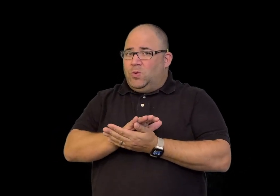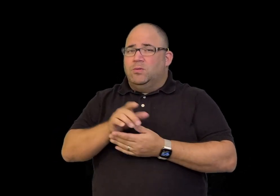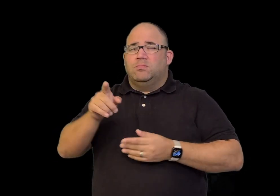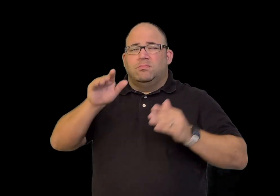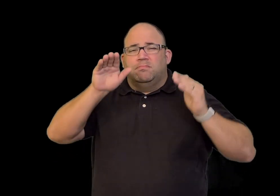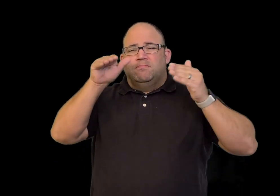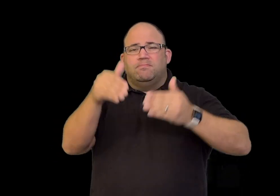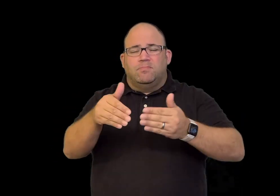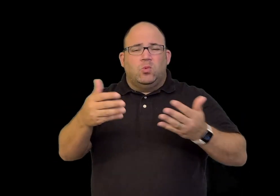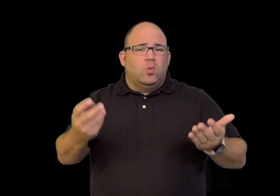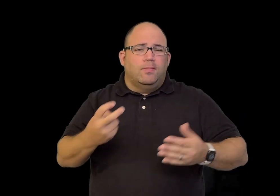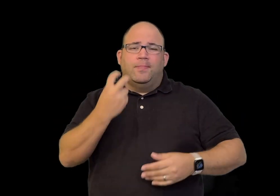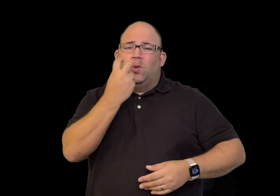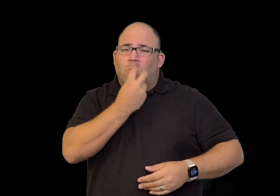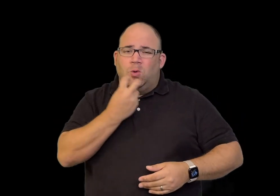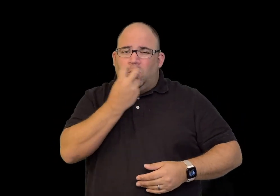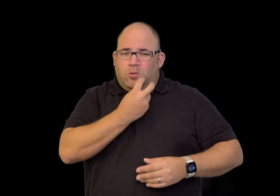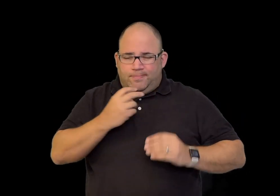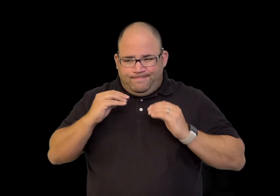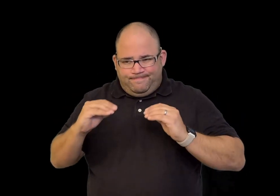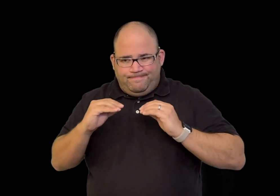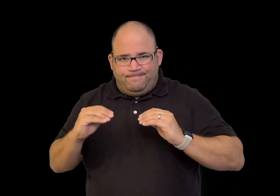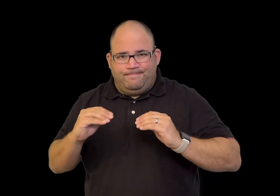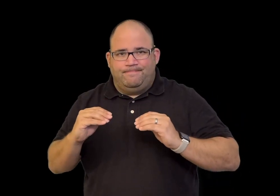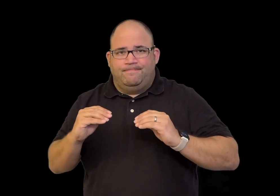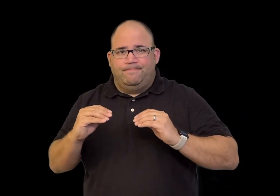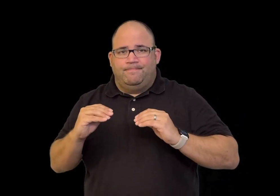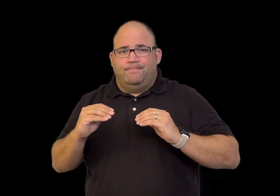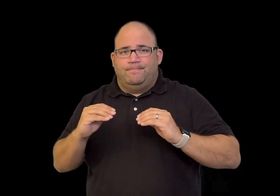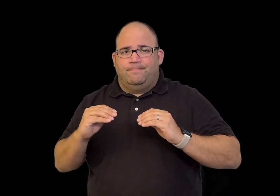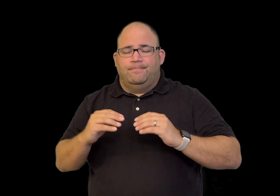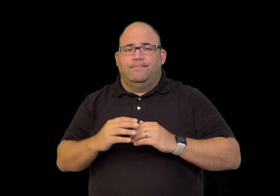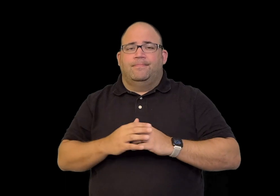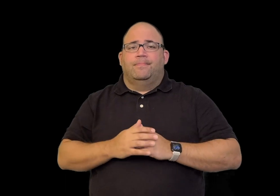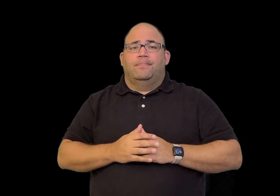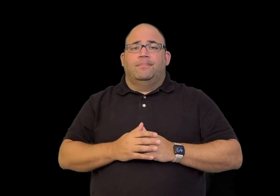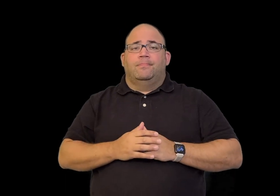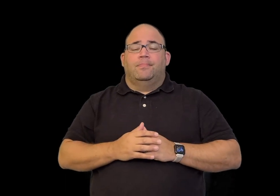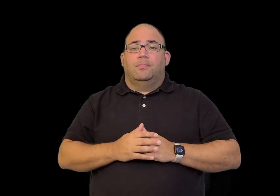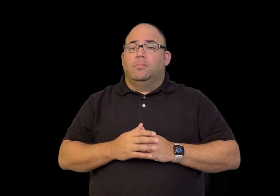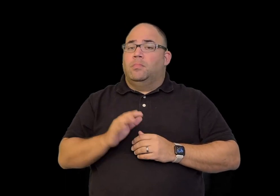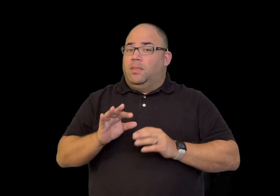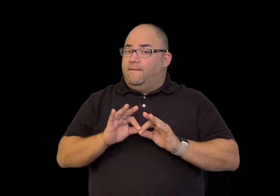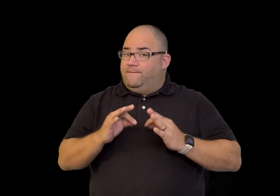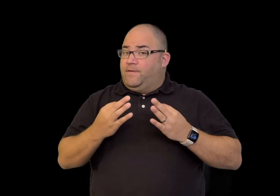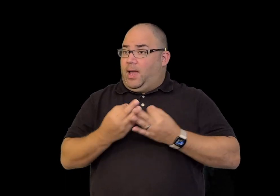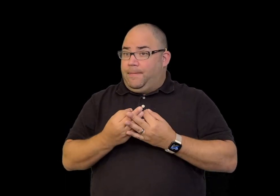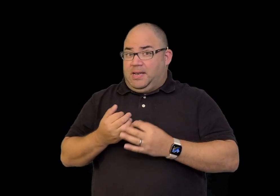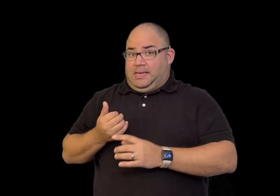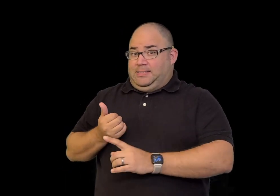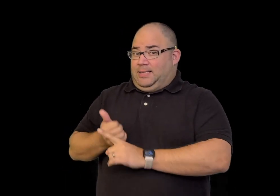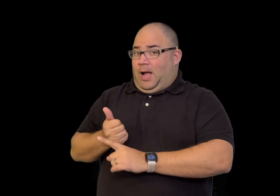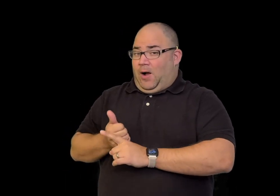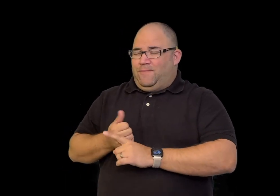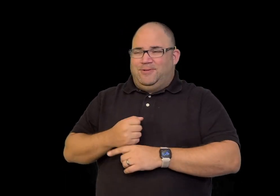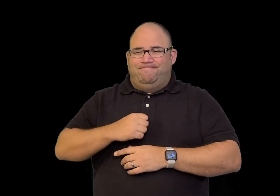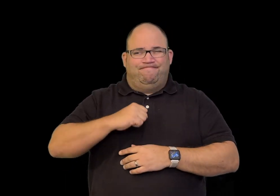a family-run school with a focus on using oral methods with deaf children.